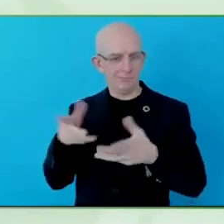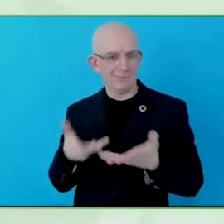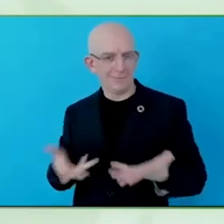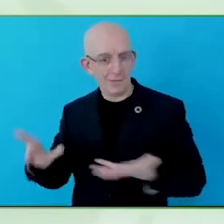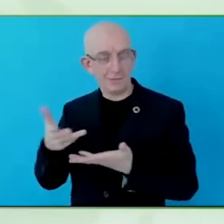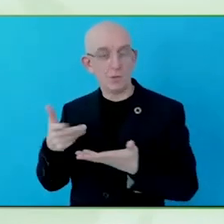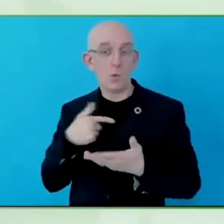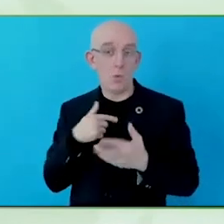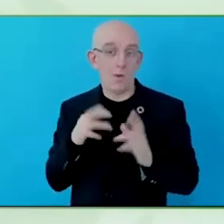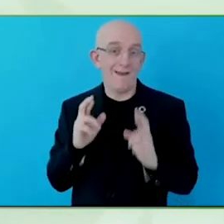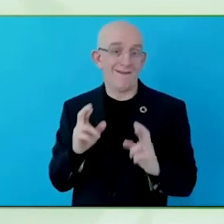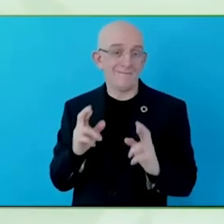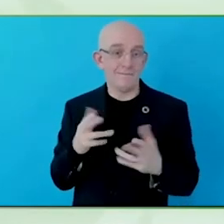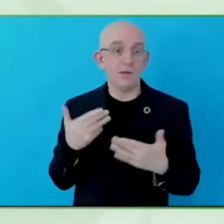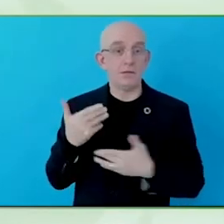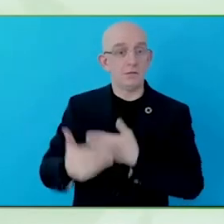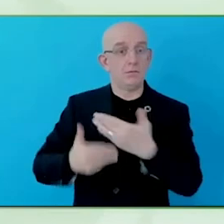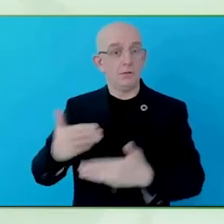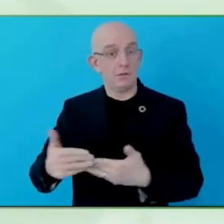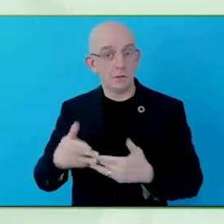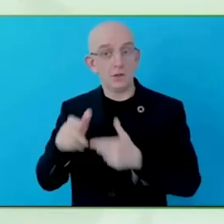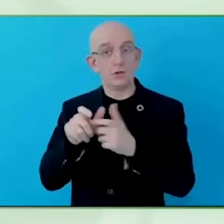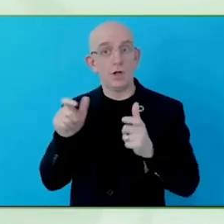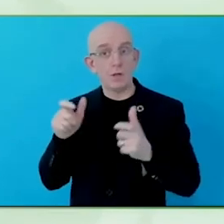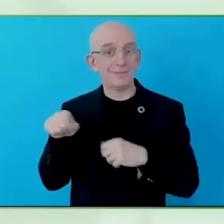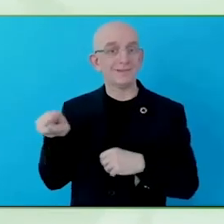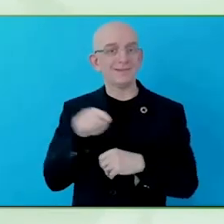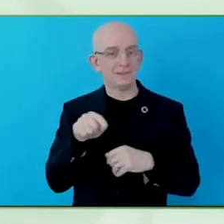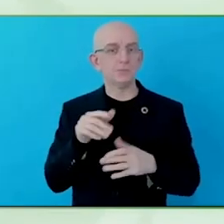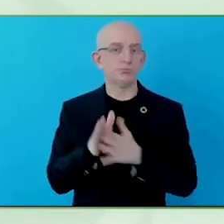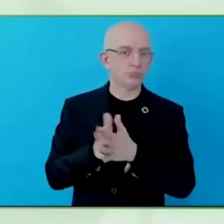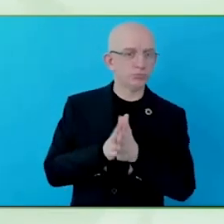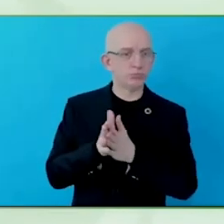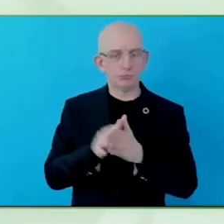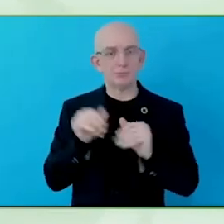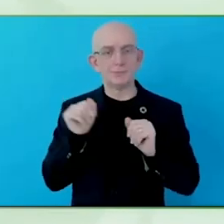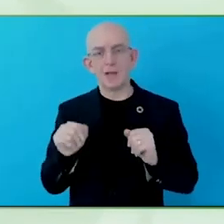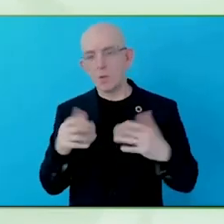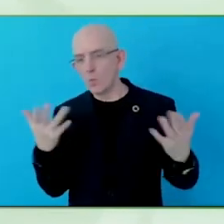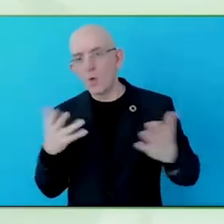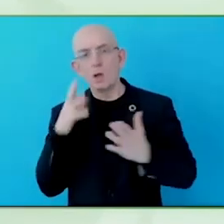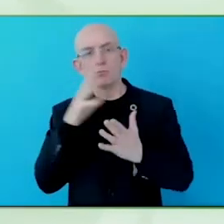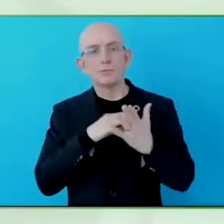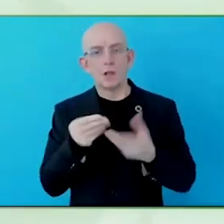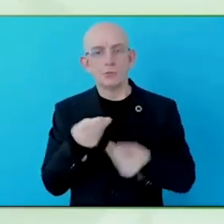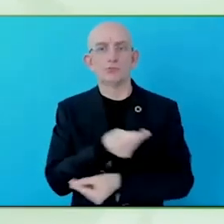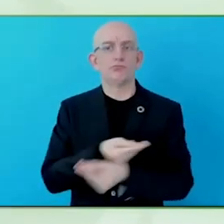can then identify and prioritise action, design services, tools, for